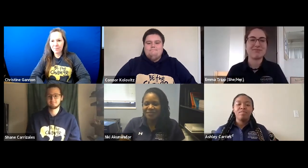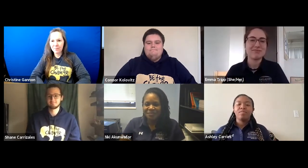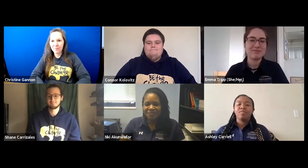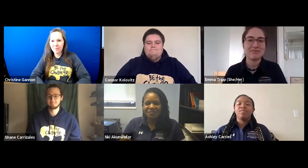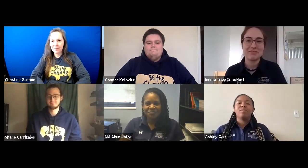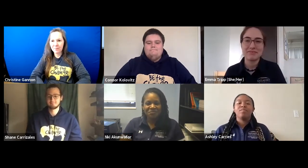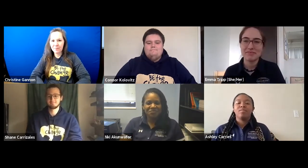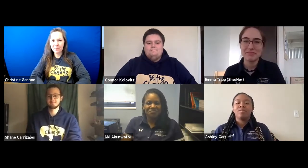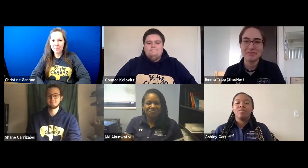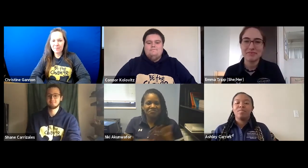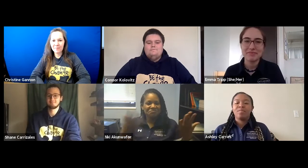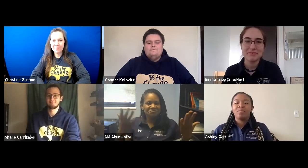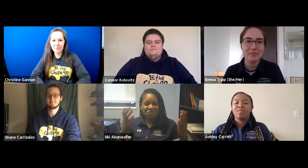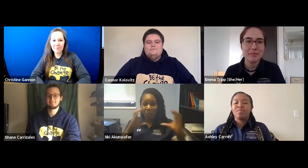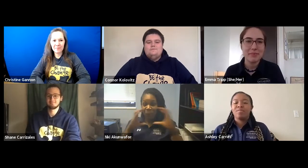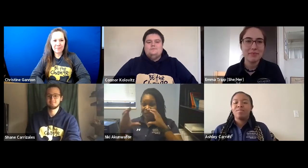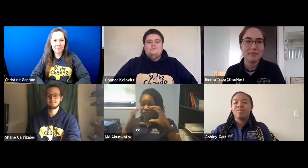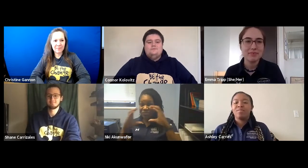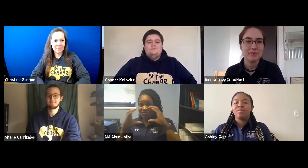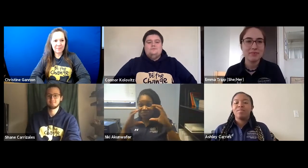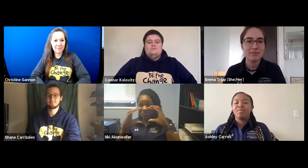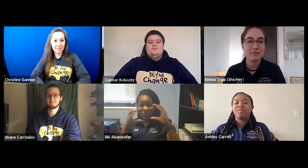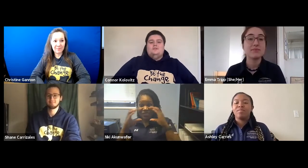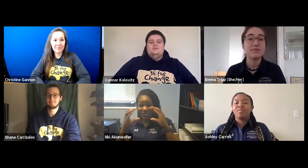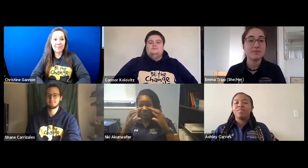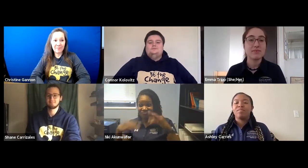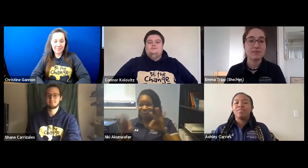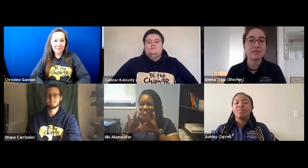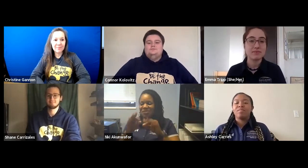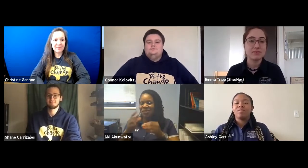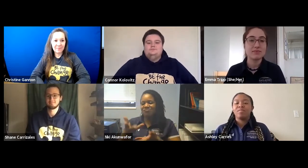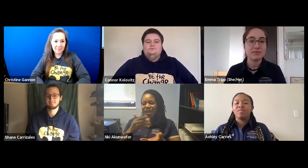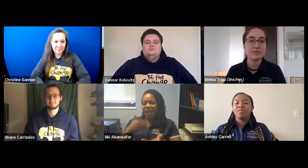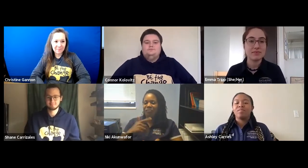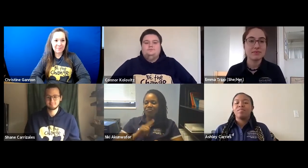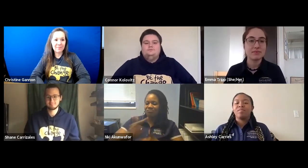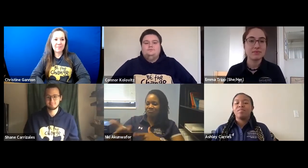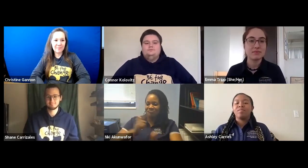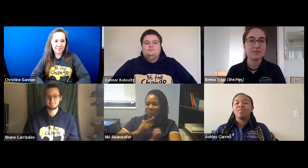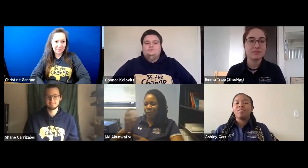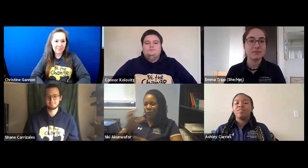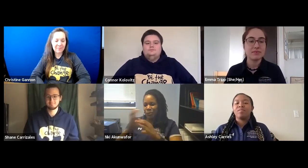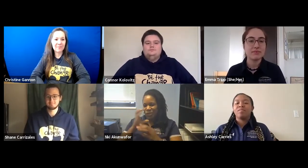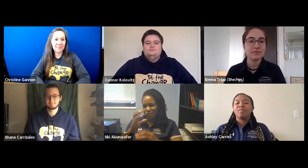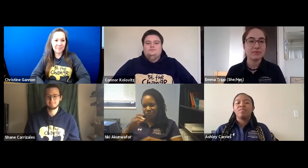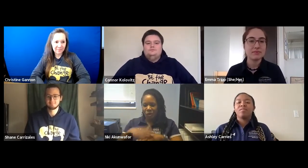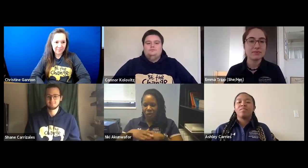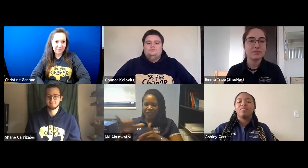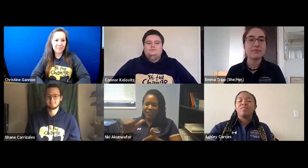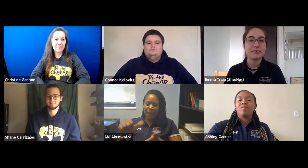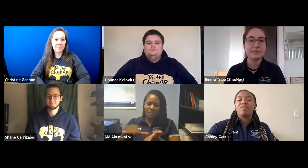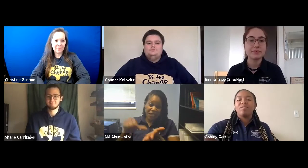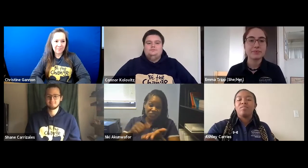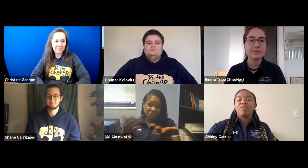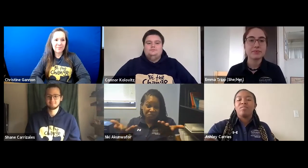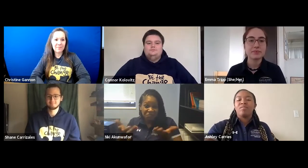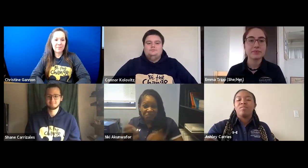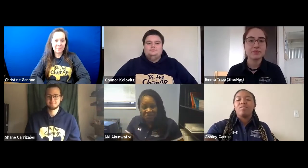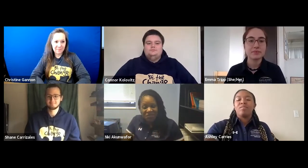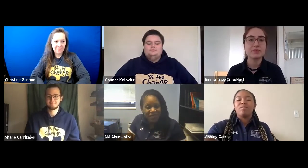>Communication. It’s important to have that back-and-forth dialogue to be on the same page.